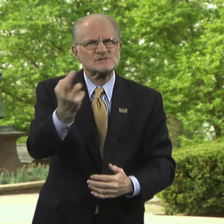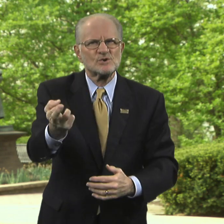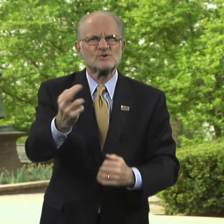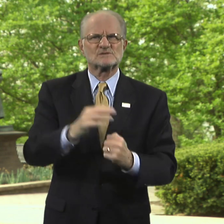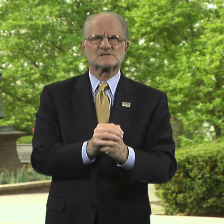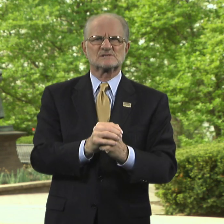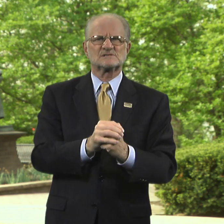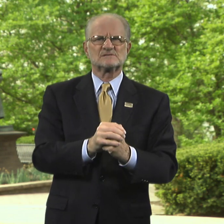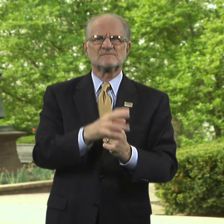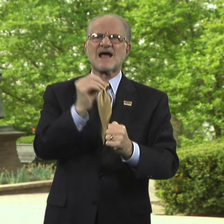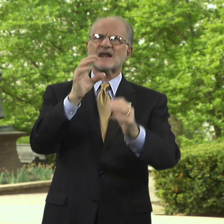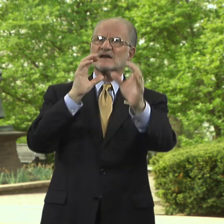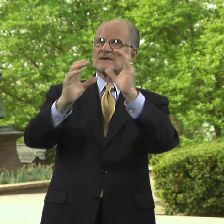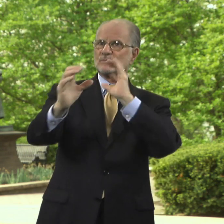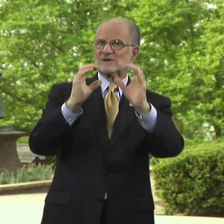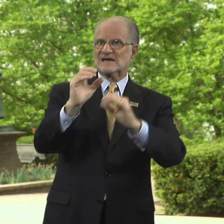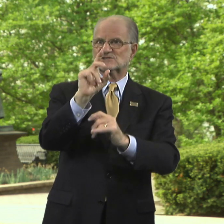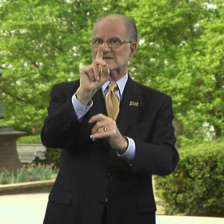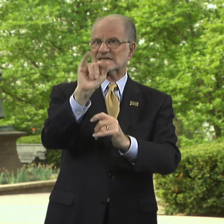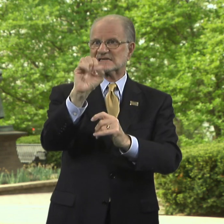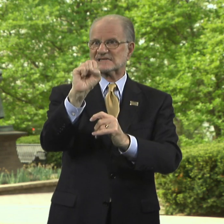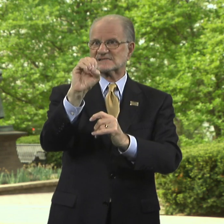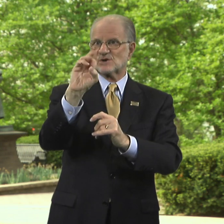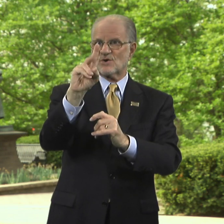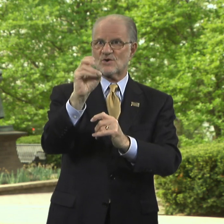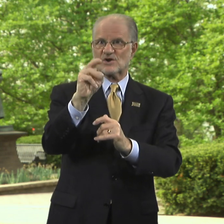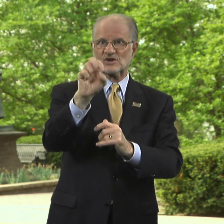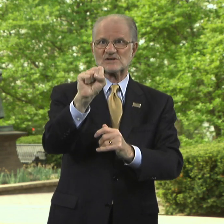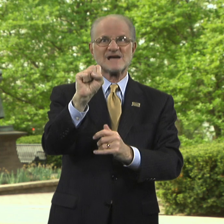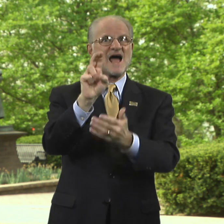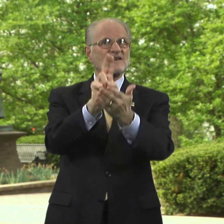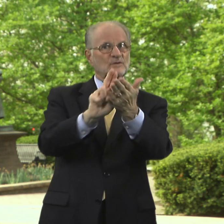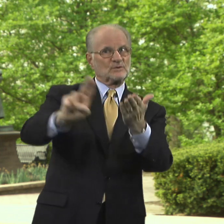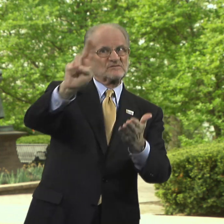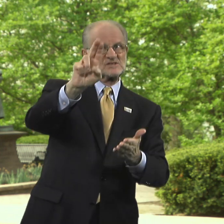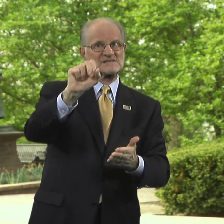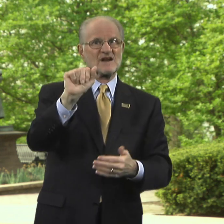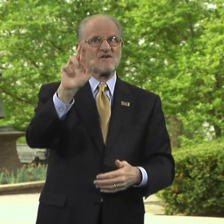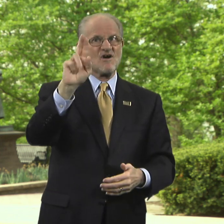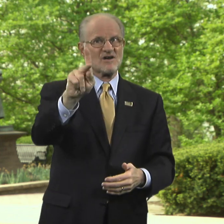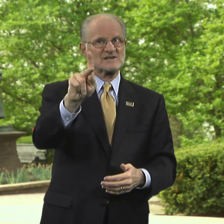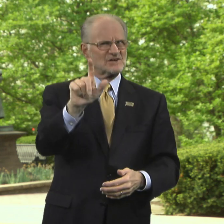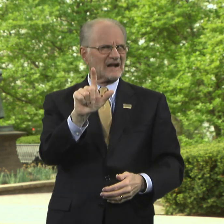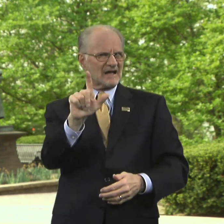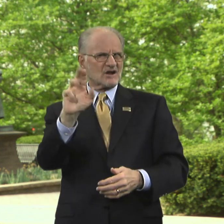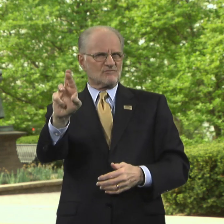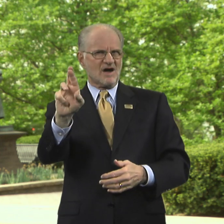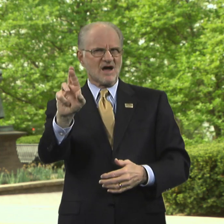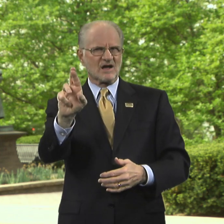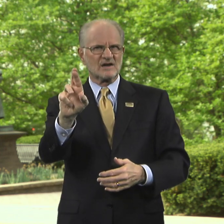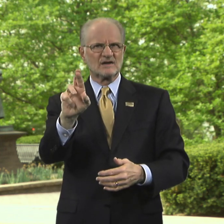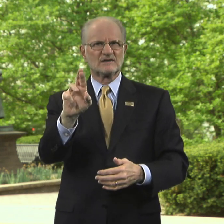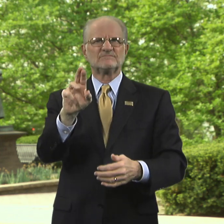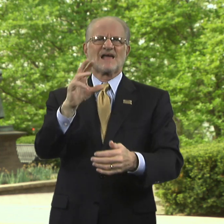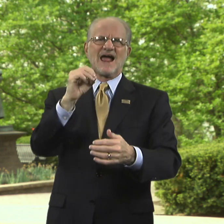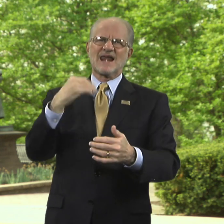and Communication Disorders at the University of Arkansas at Little Rock.